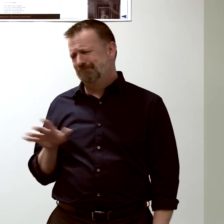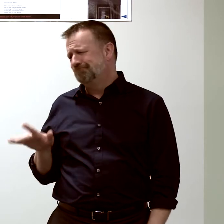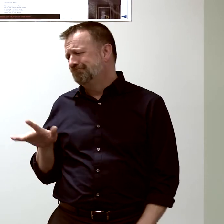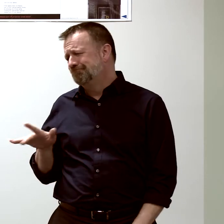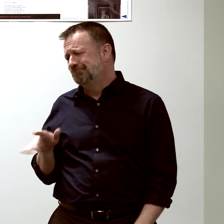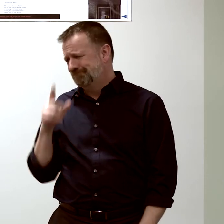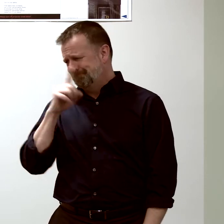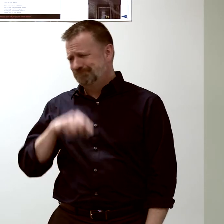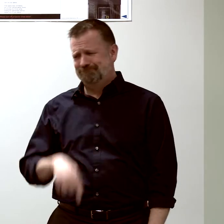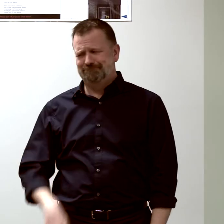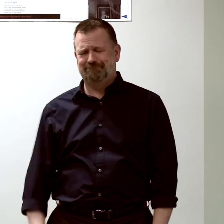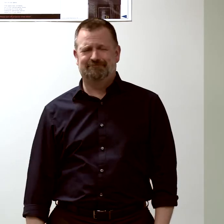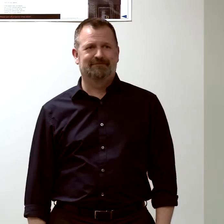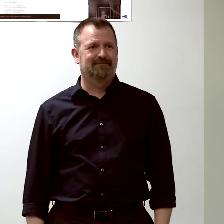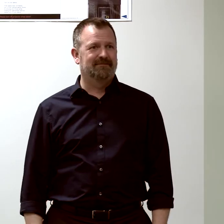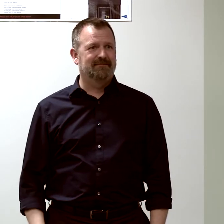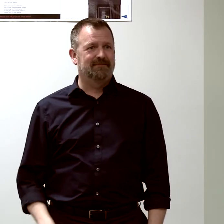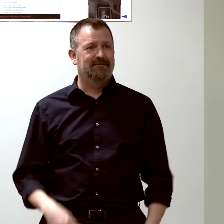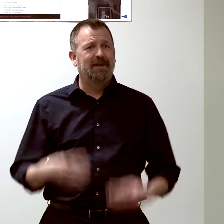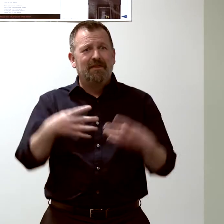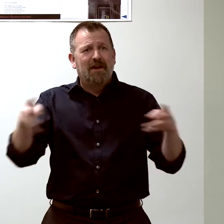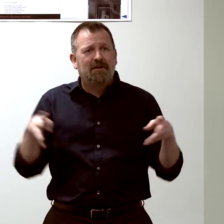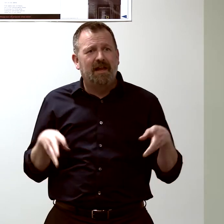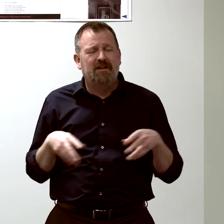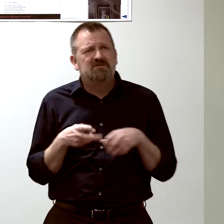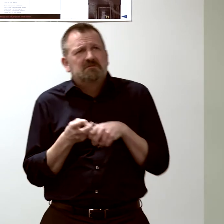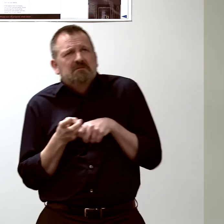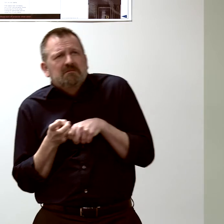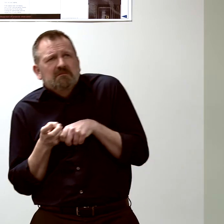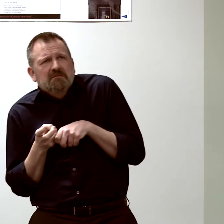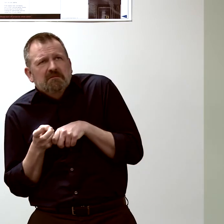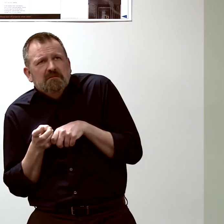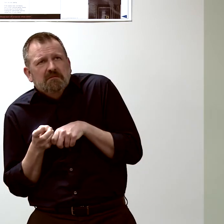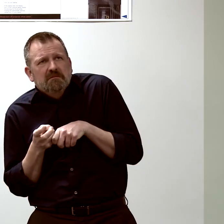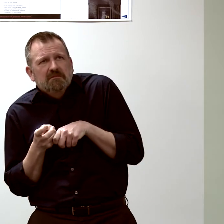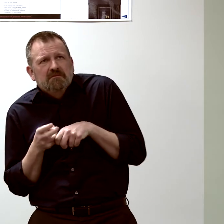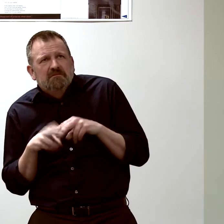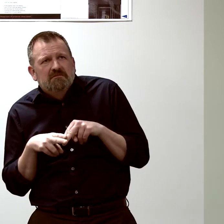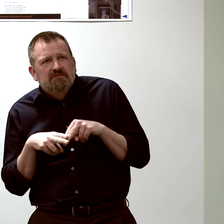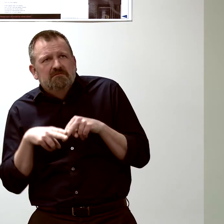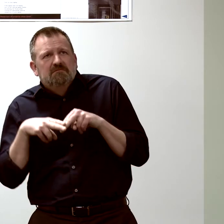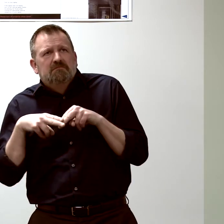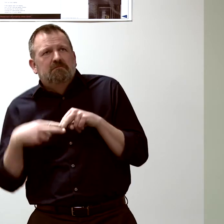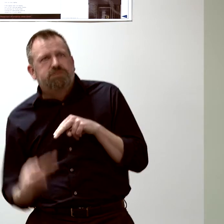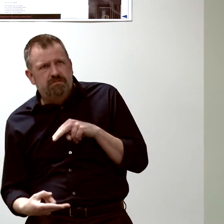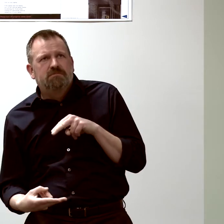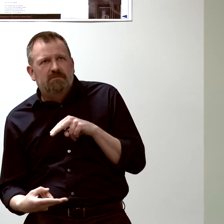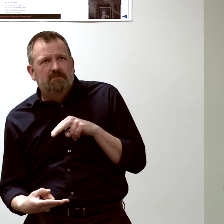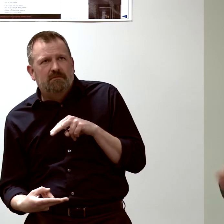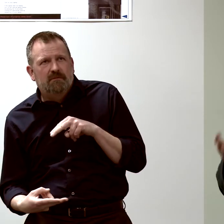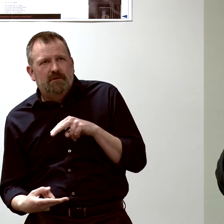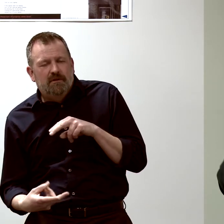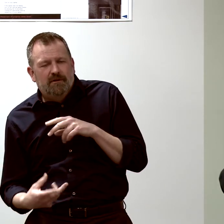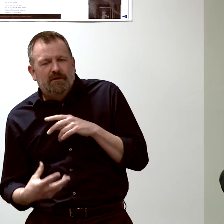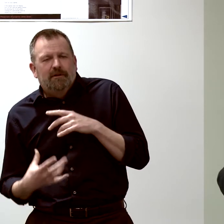They lie around in the cage. They lose some weight, and then they recover.